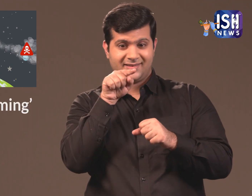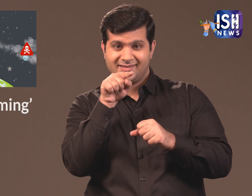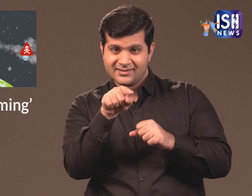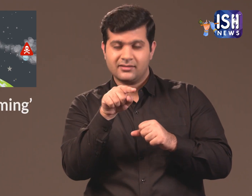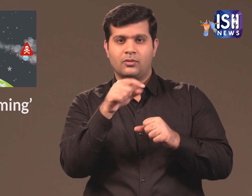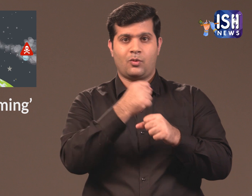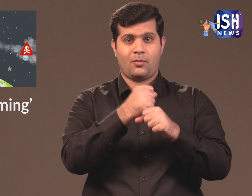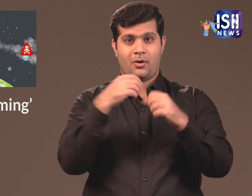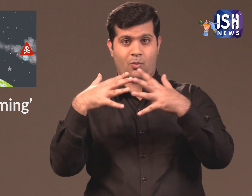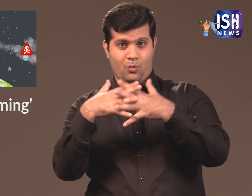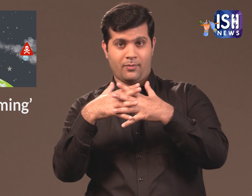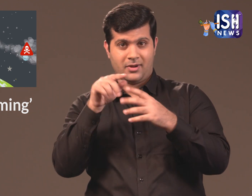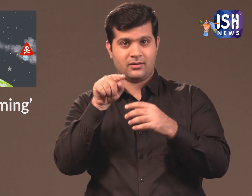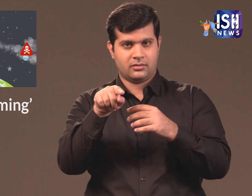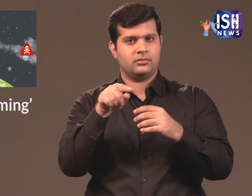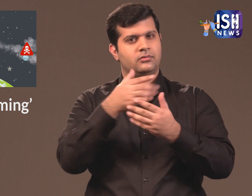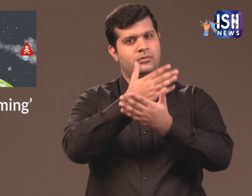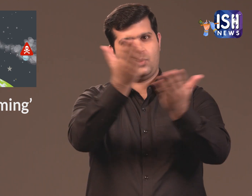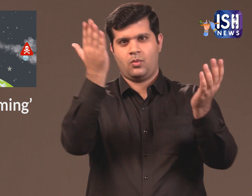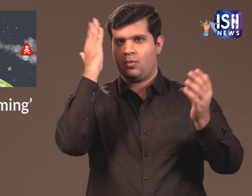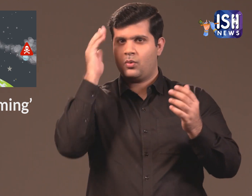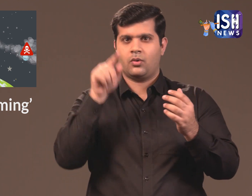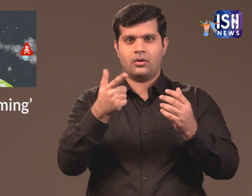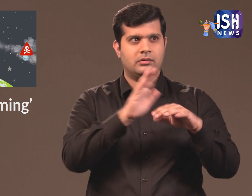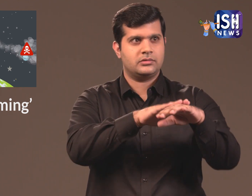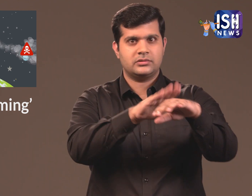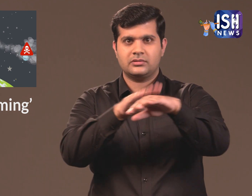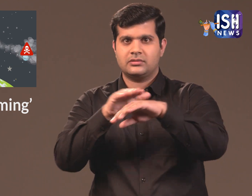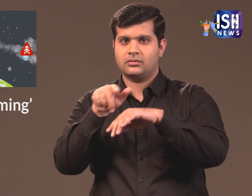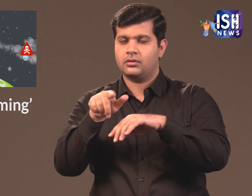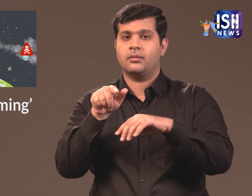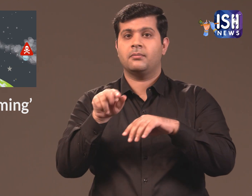You all have been warned about Global Warming.